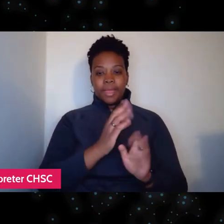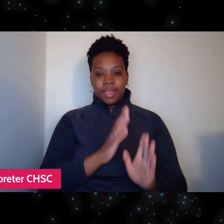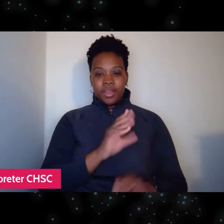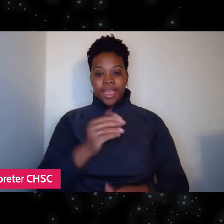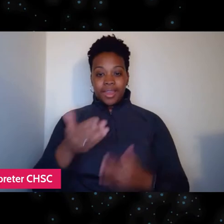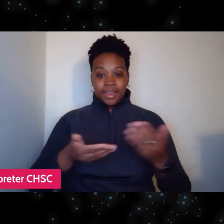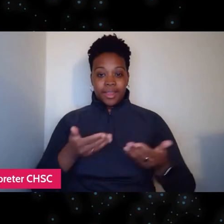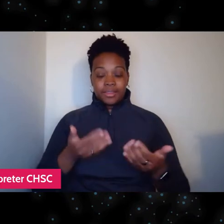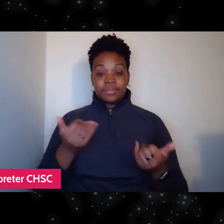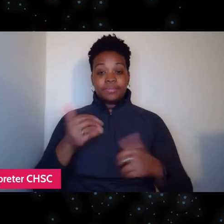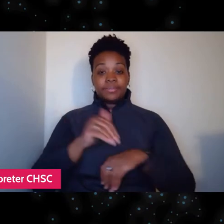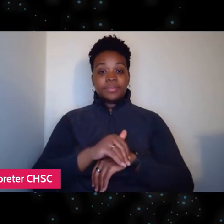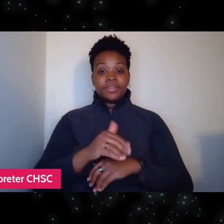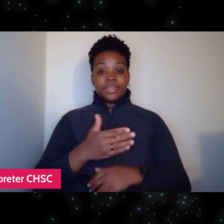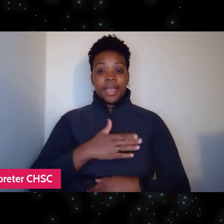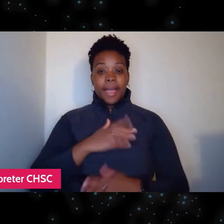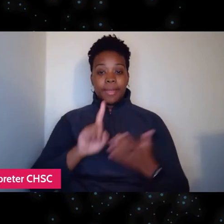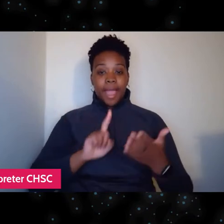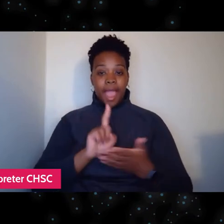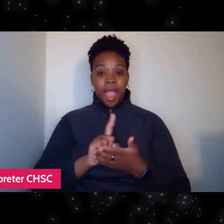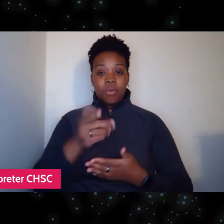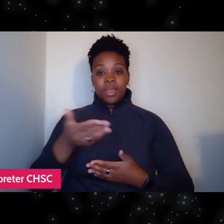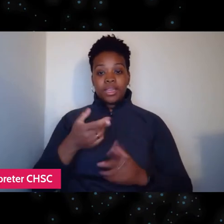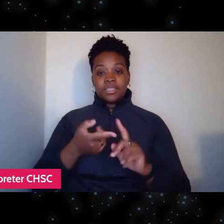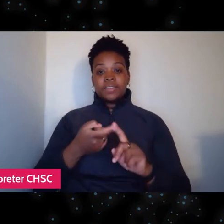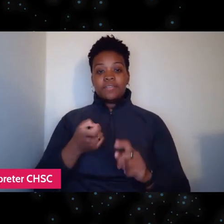we'll be joined by guests from the films "Medicine Man: